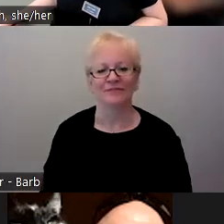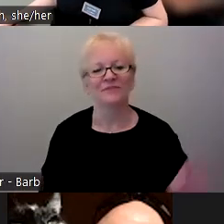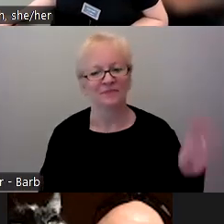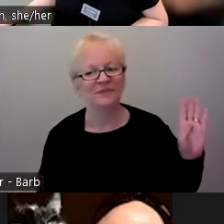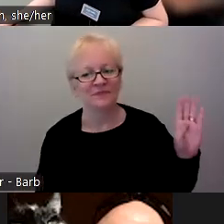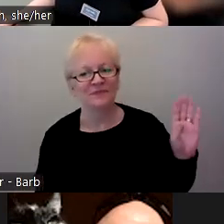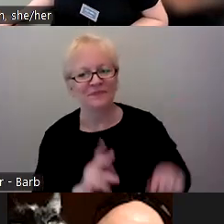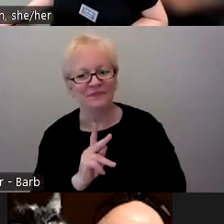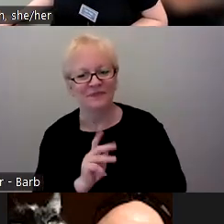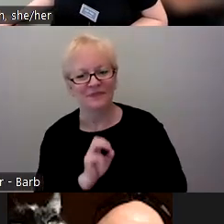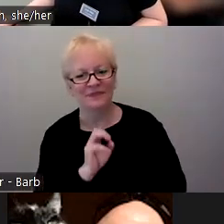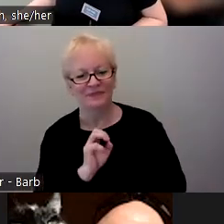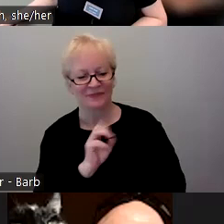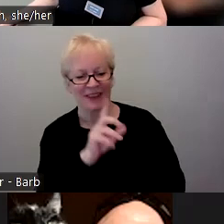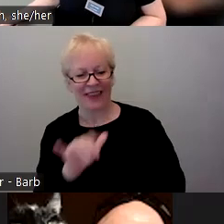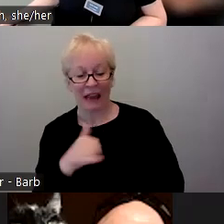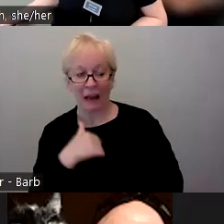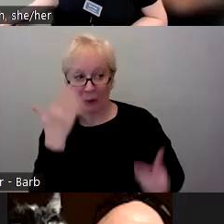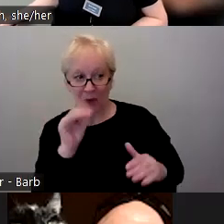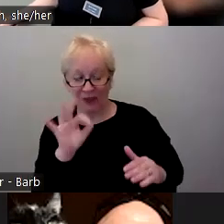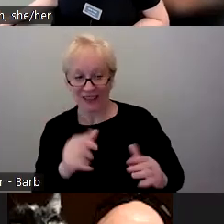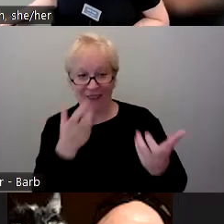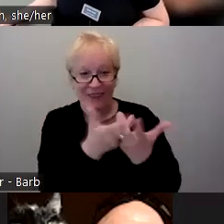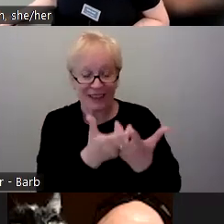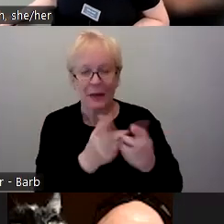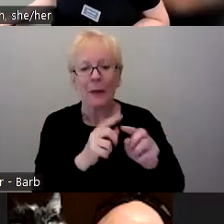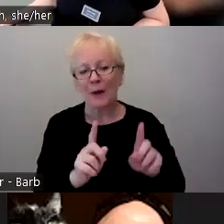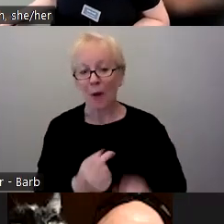I don't know if this exactly fits, but one conversation in particular, I remember we